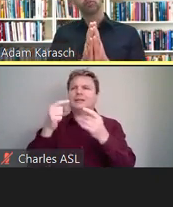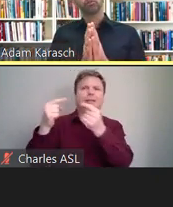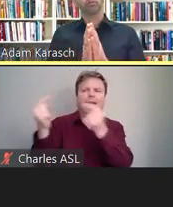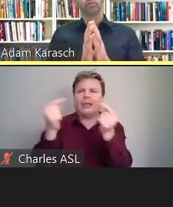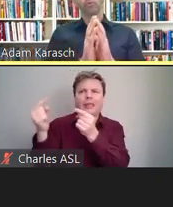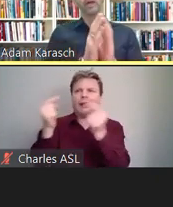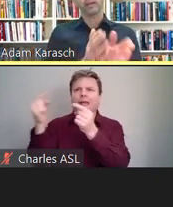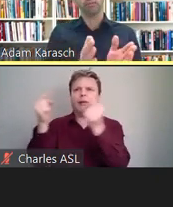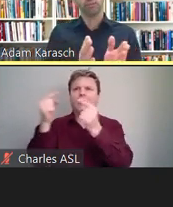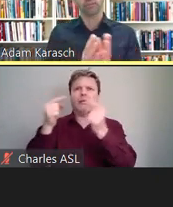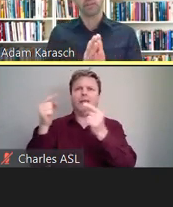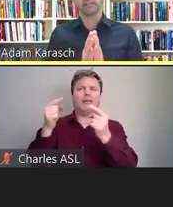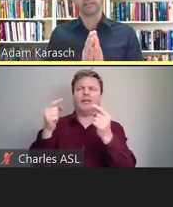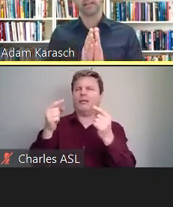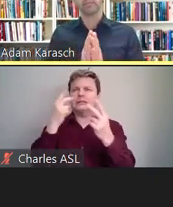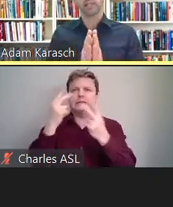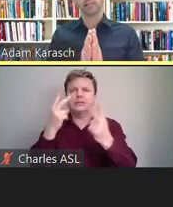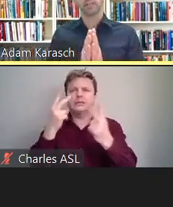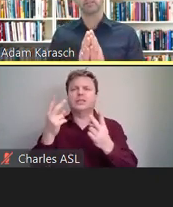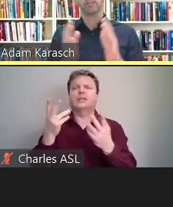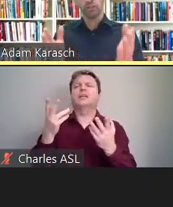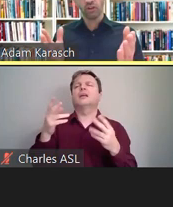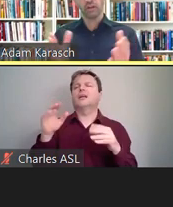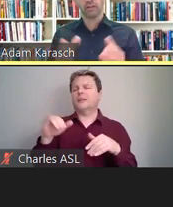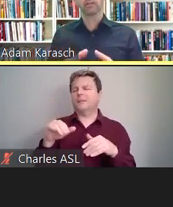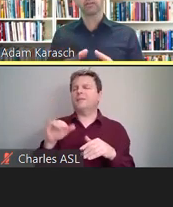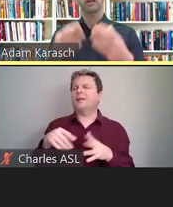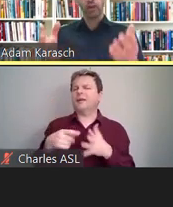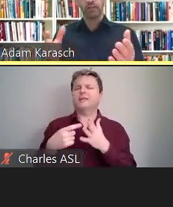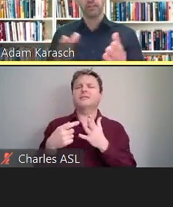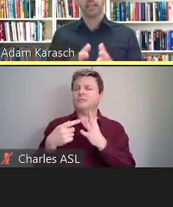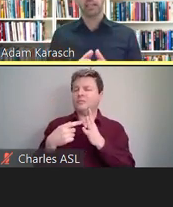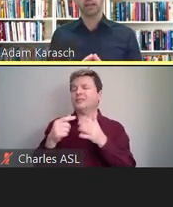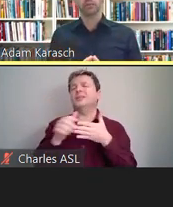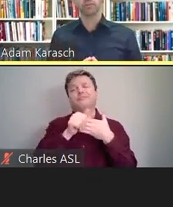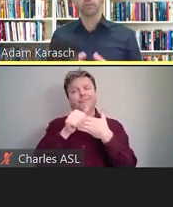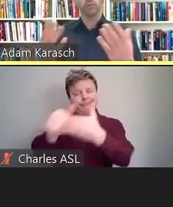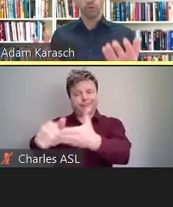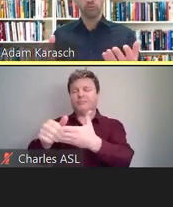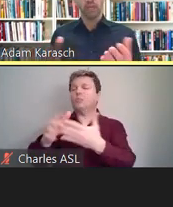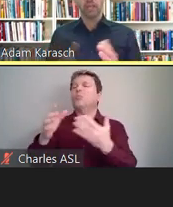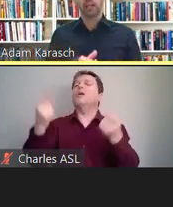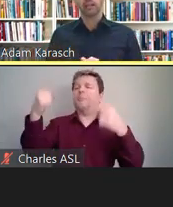shown the way for selected accommodations such as CART, American Sign Language, notetaking,